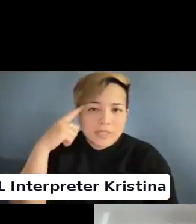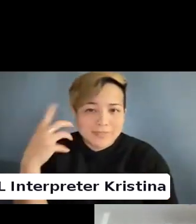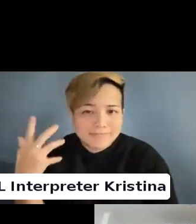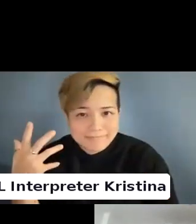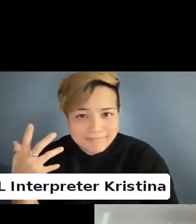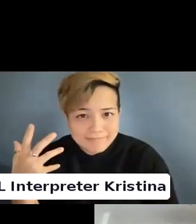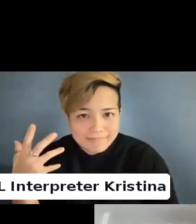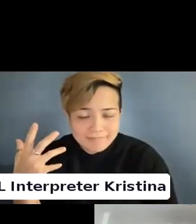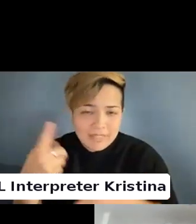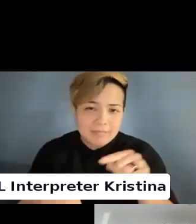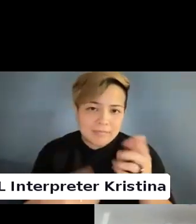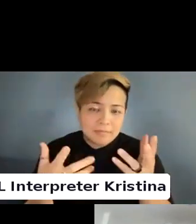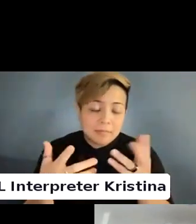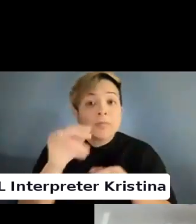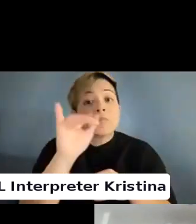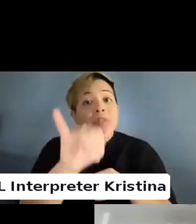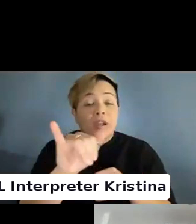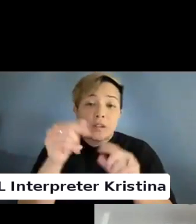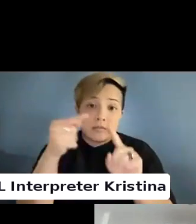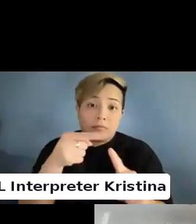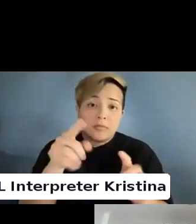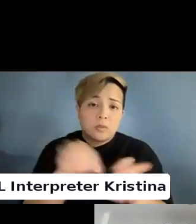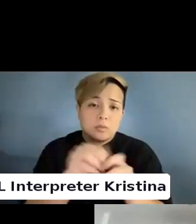And that particularly includes people with disabilities.